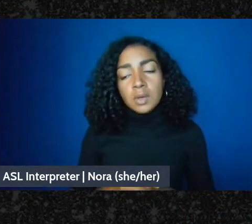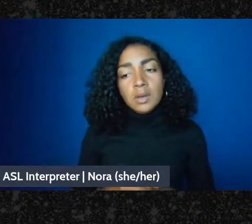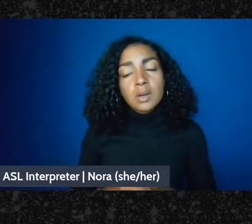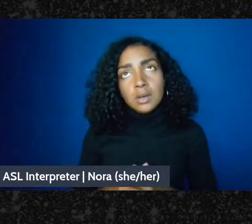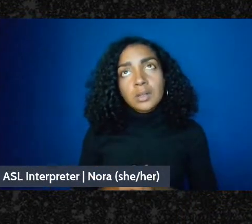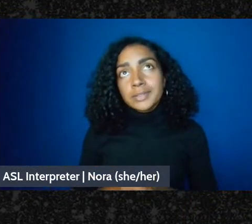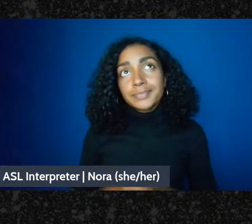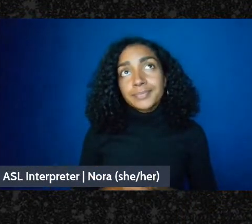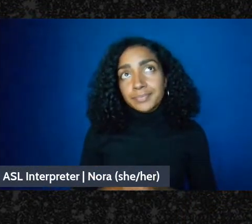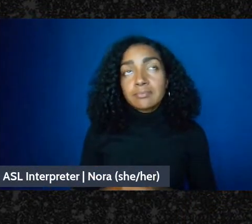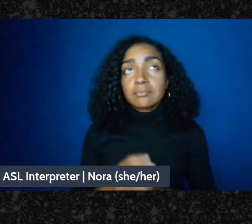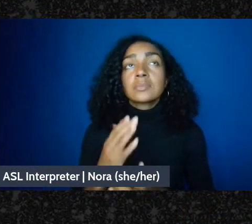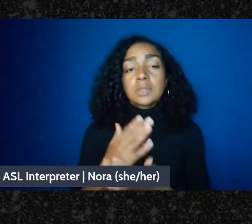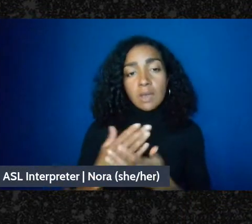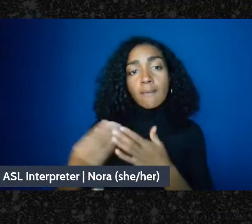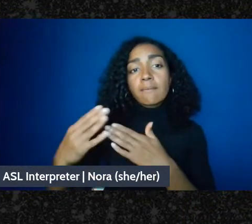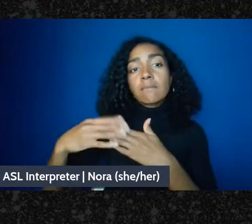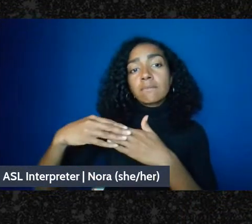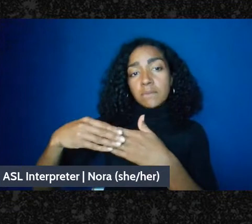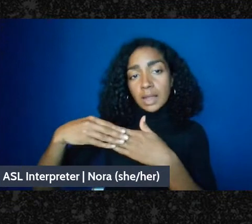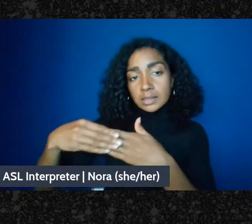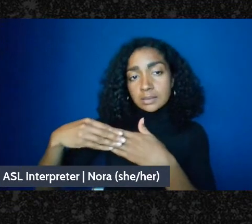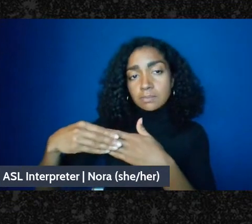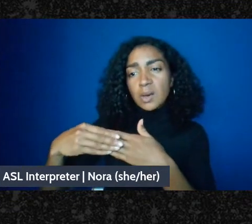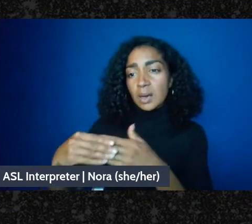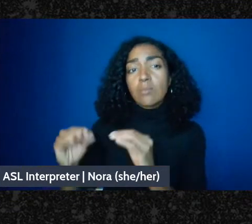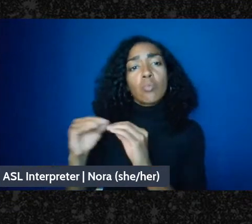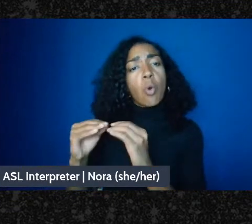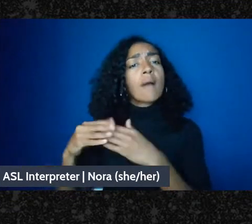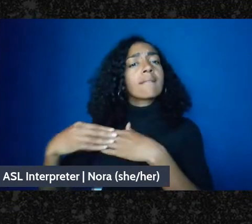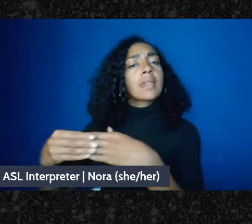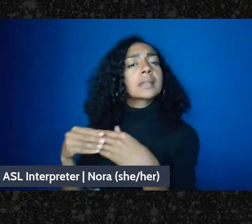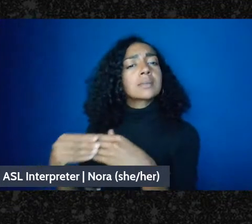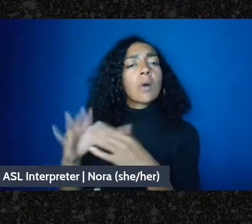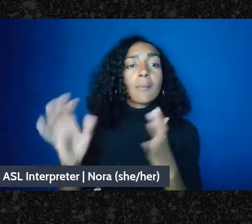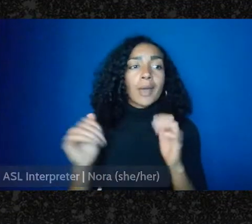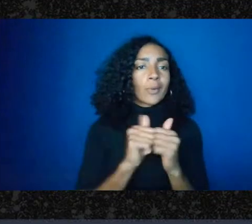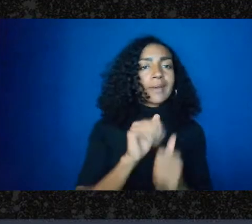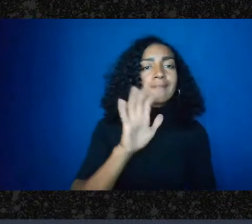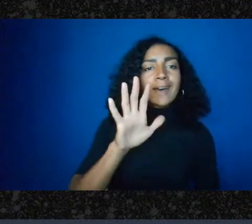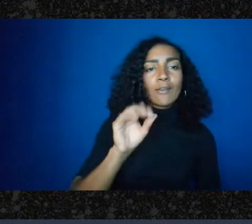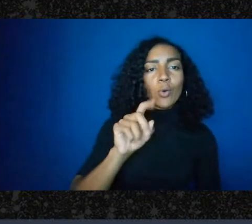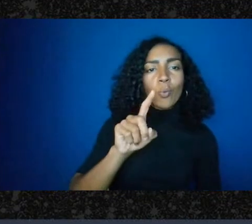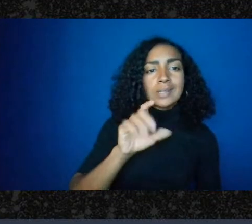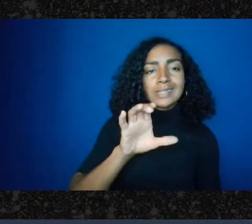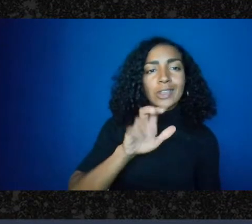flexibility there compared to a 501c3, and I think there is greater privacy for